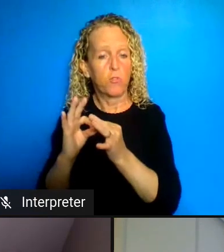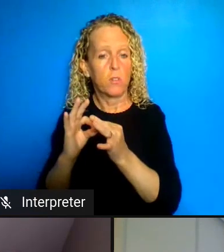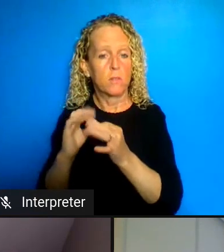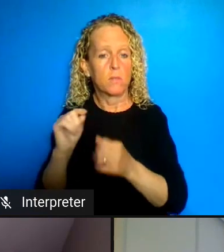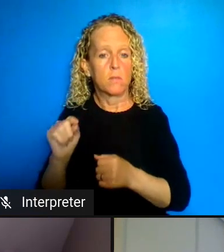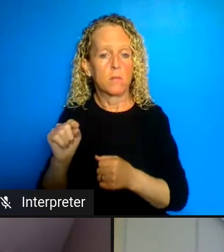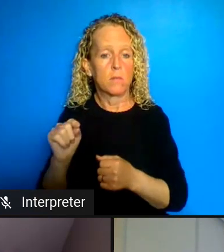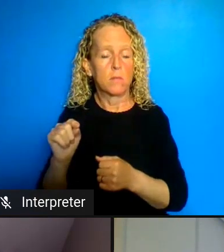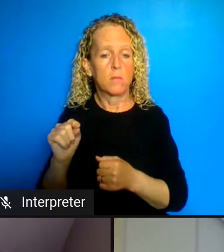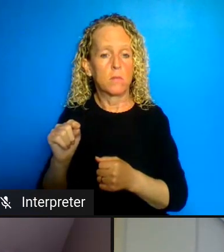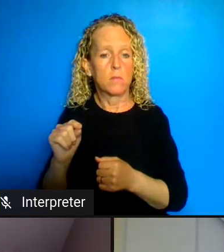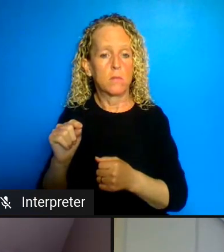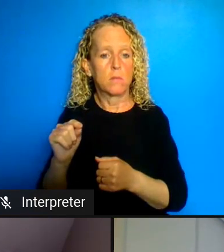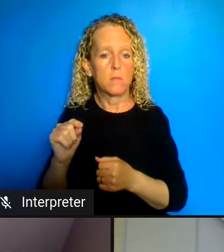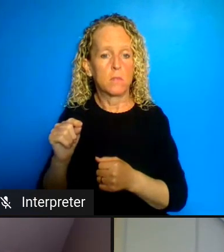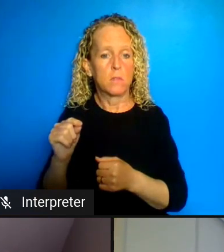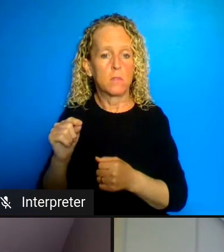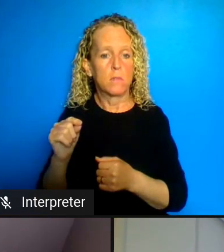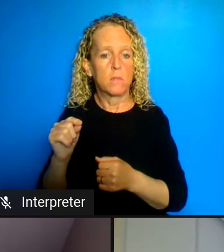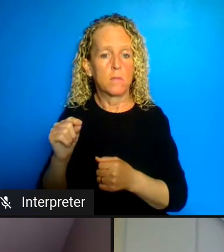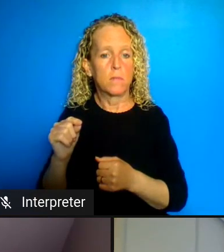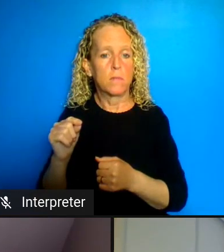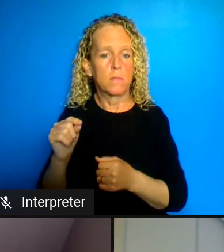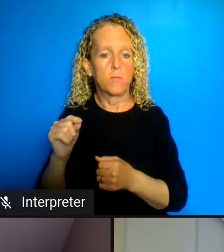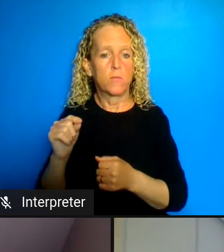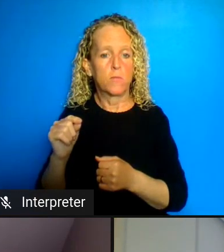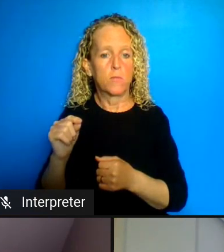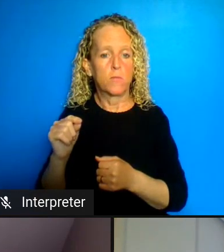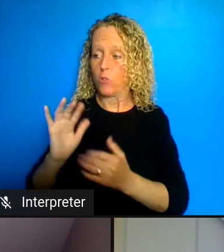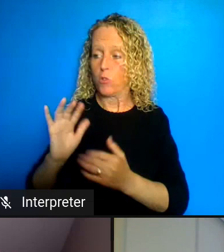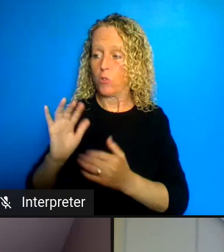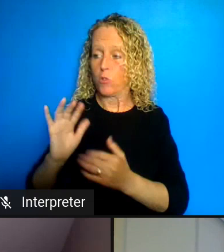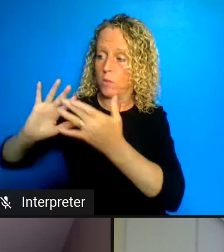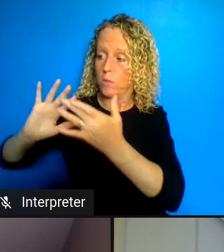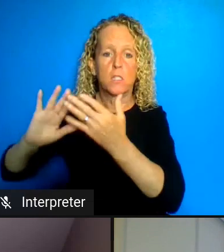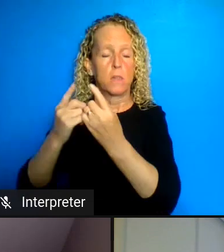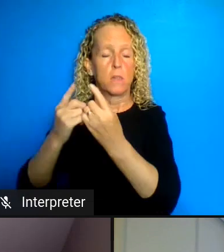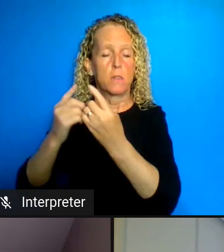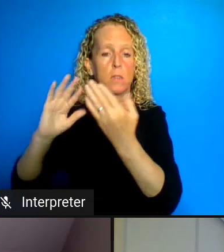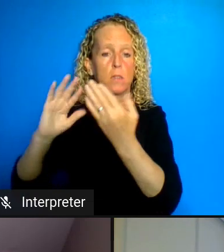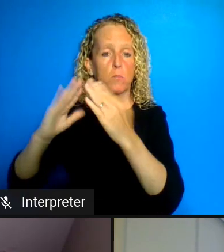Community Services to plea for an inclusive process to COVID